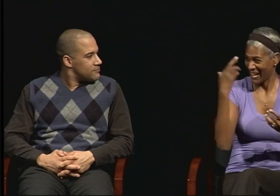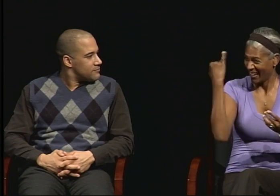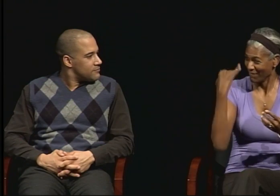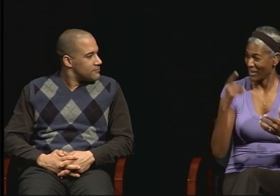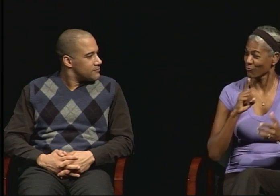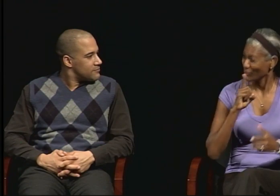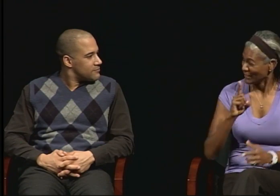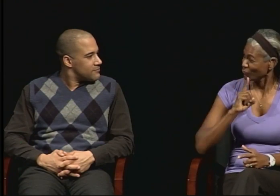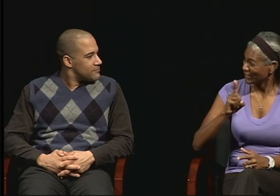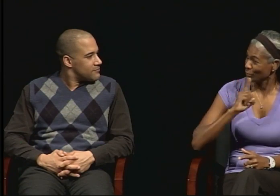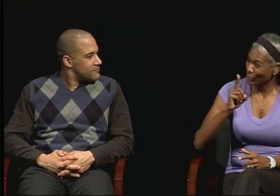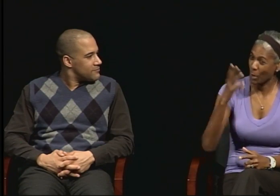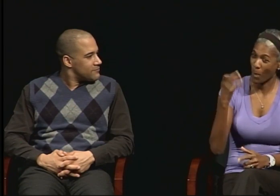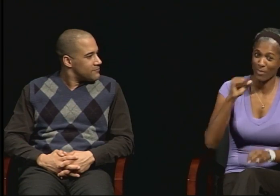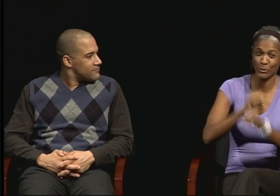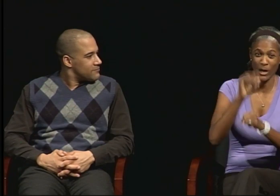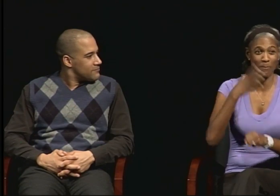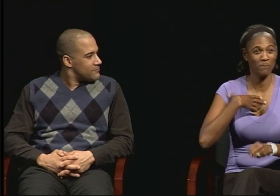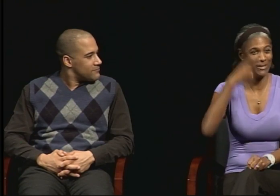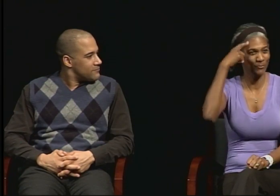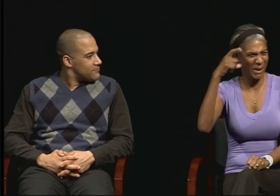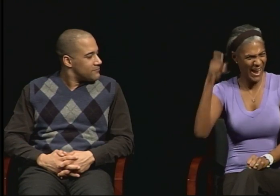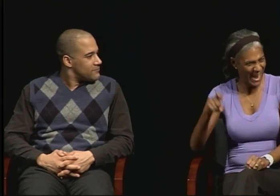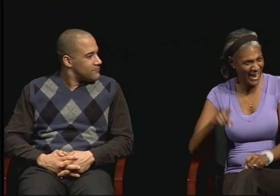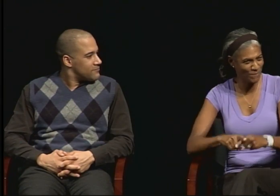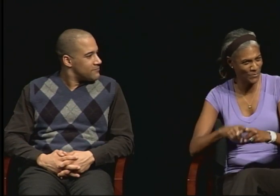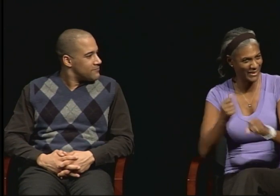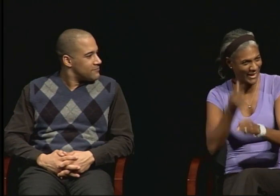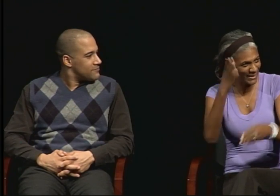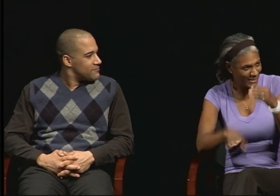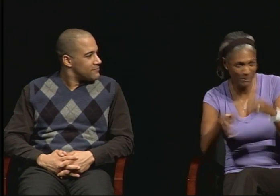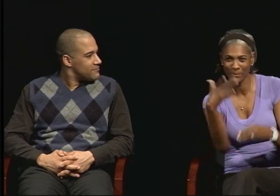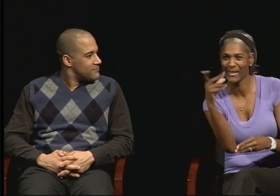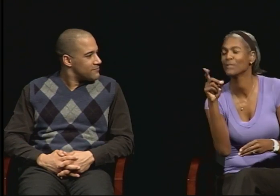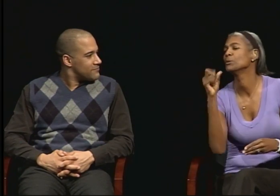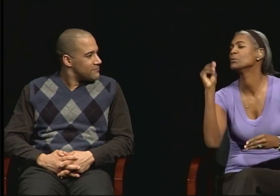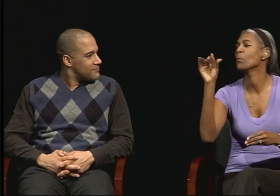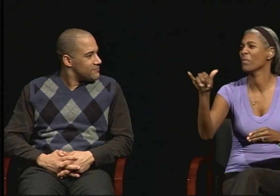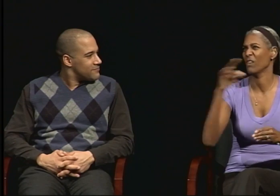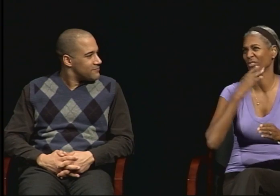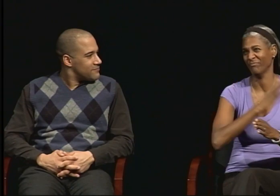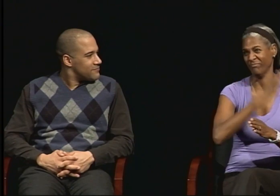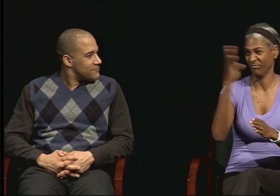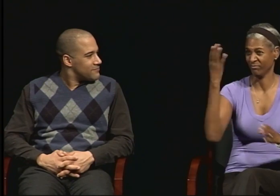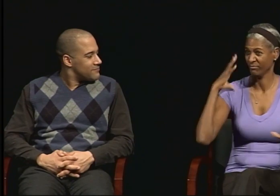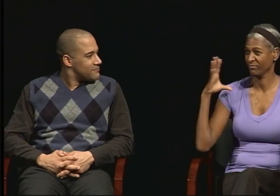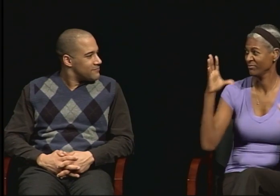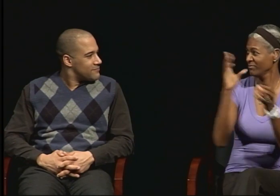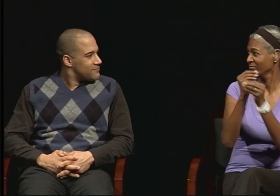And really it's been a 15-year labor that I've had